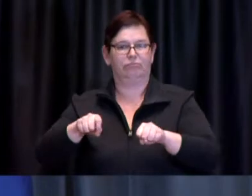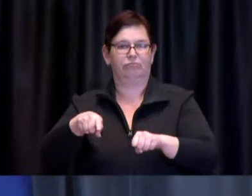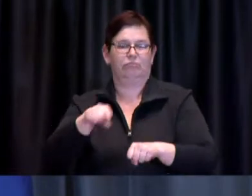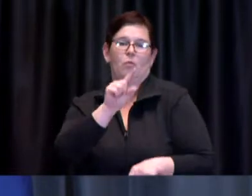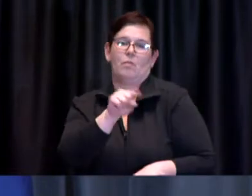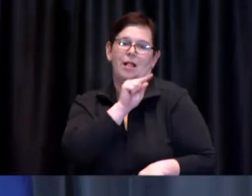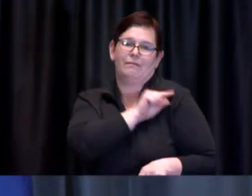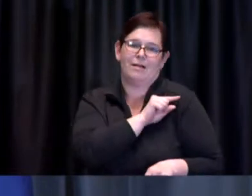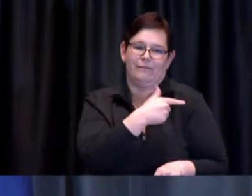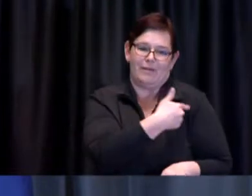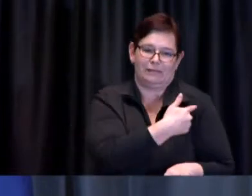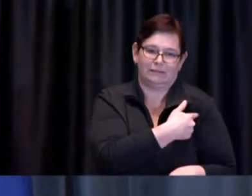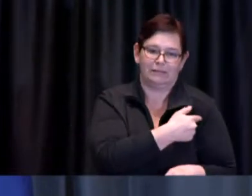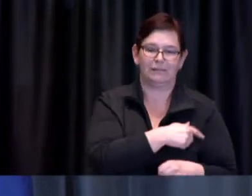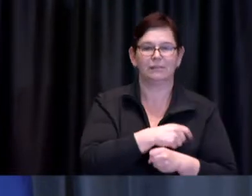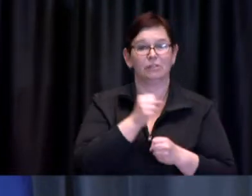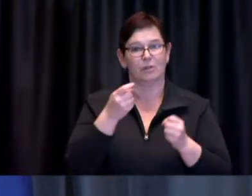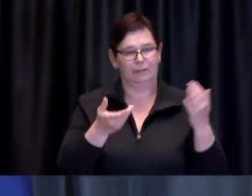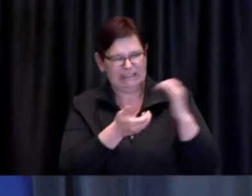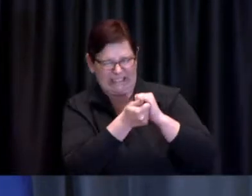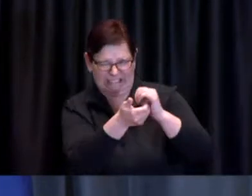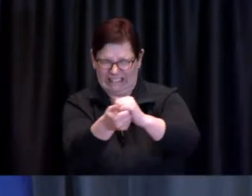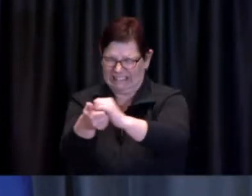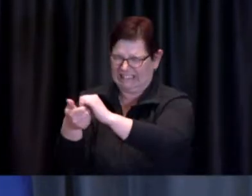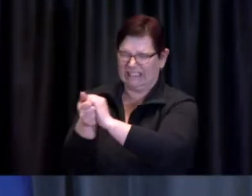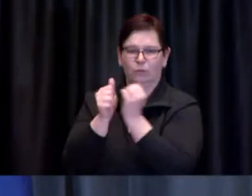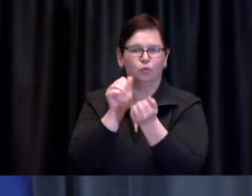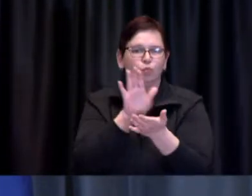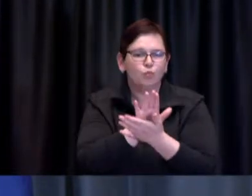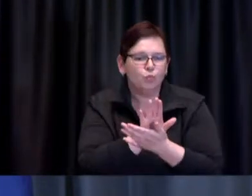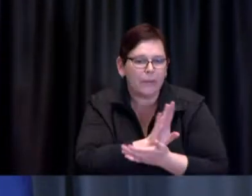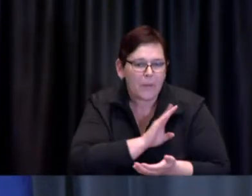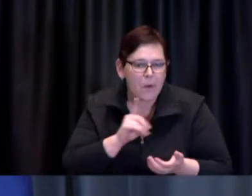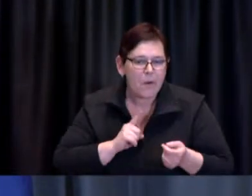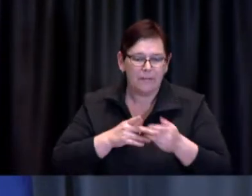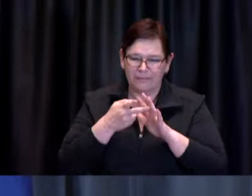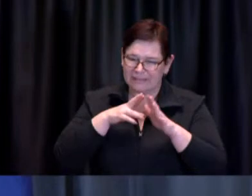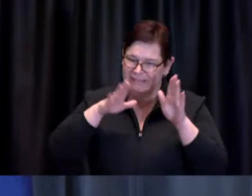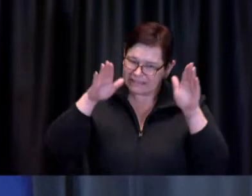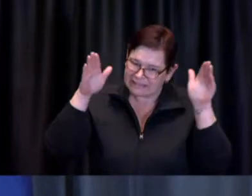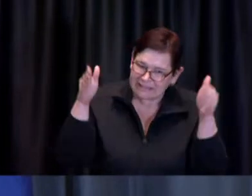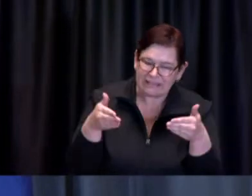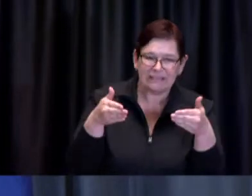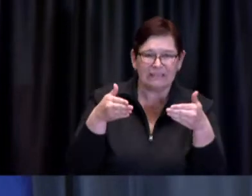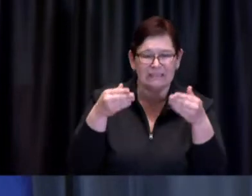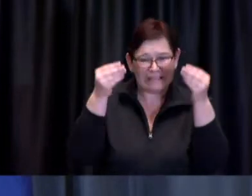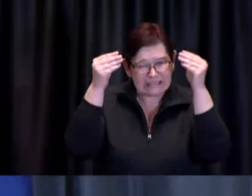in order to implement these changes and provide information on how eligible teachers can get vaccinated.